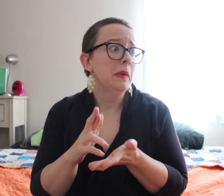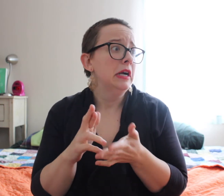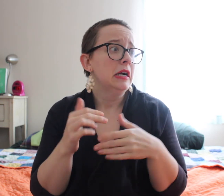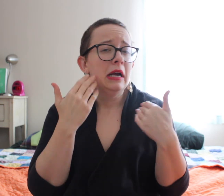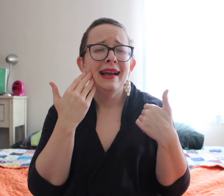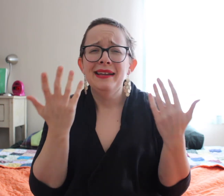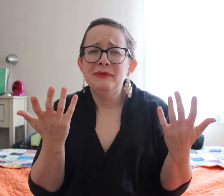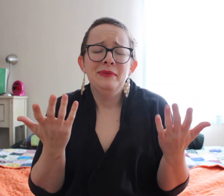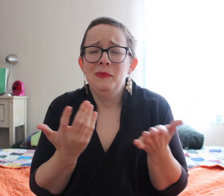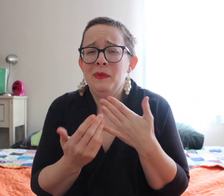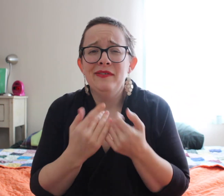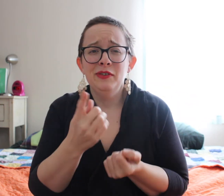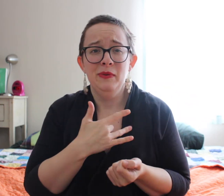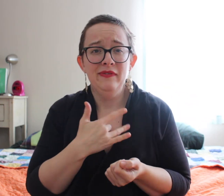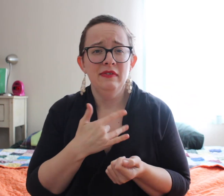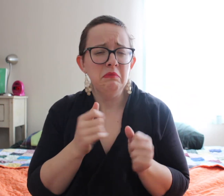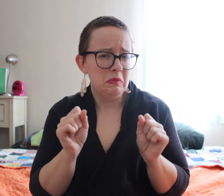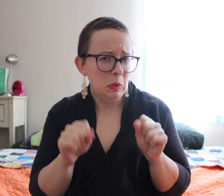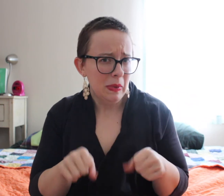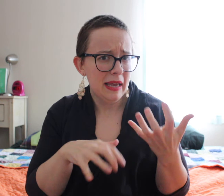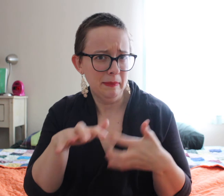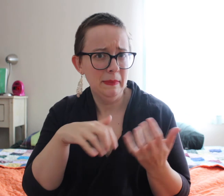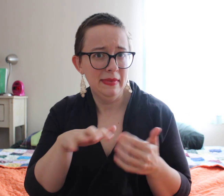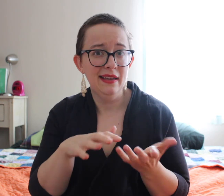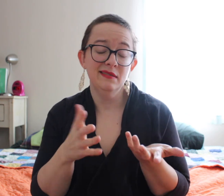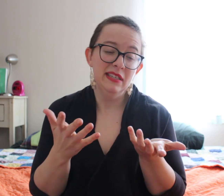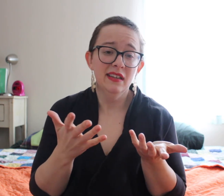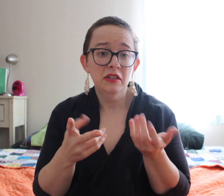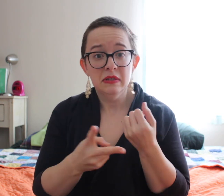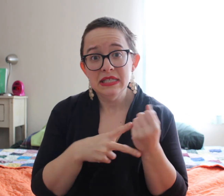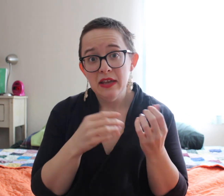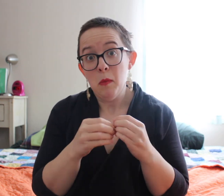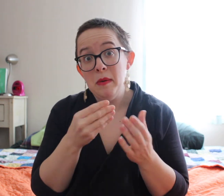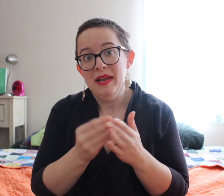Even if it's just a few days a week. I don't know, whatever you feel like. You can totally mix